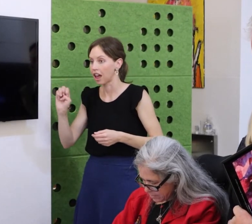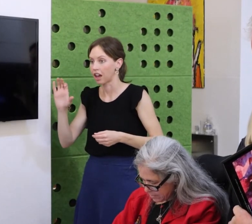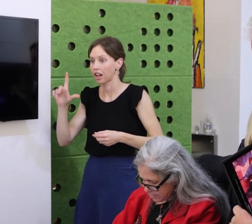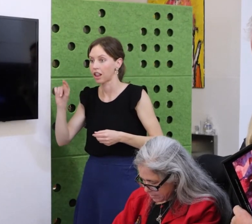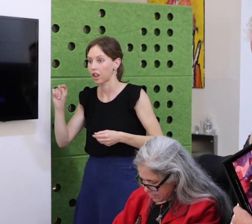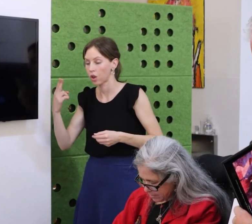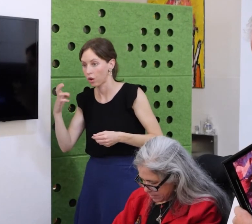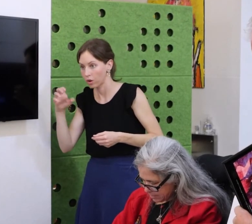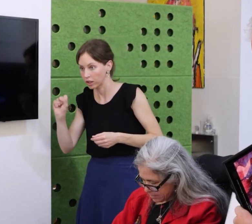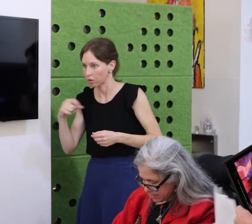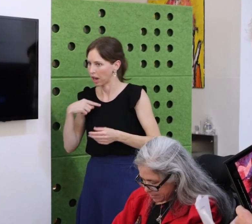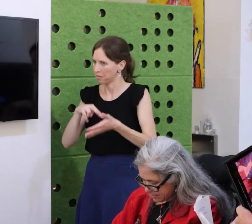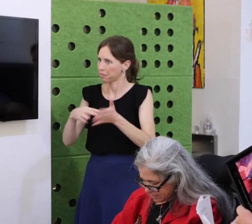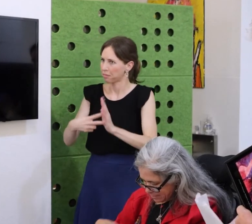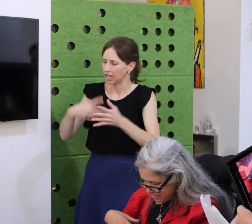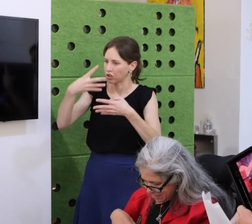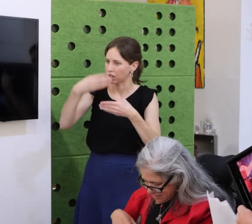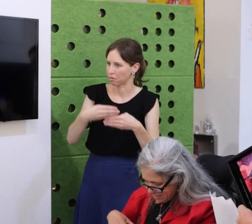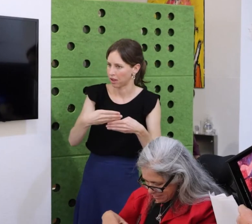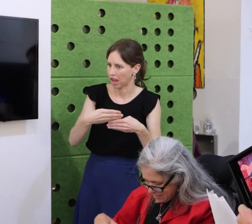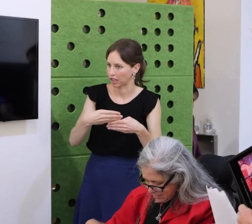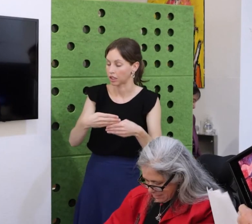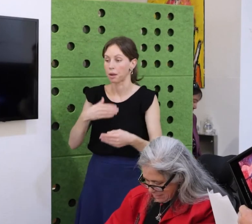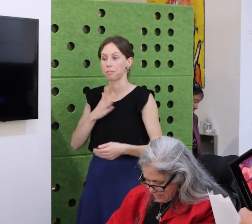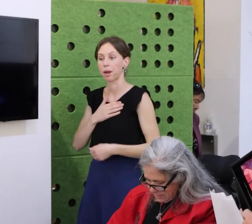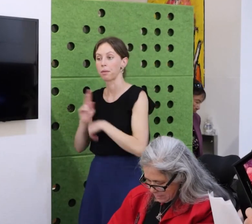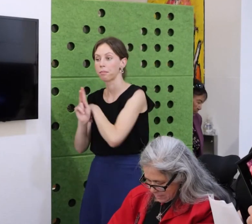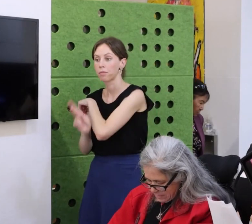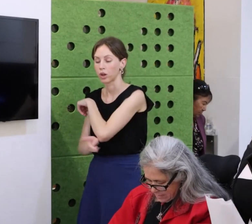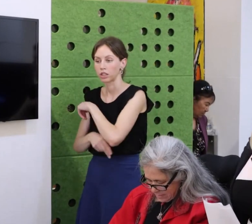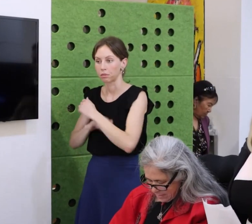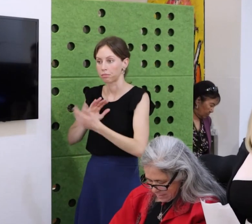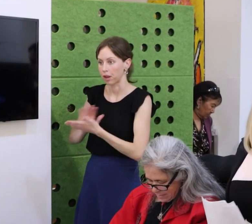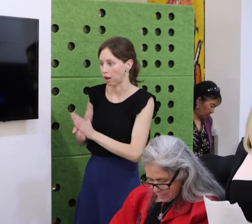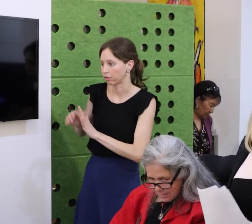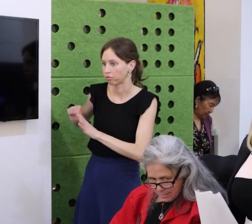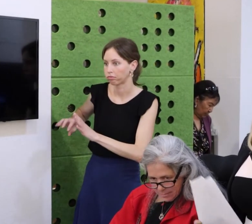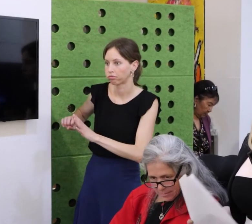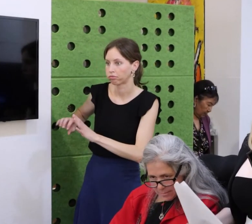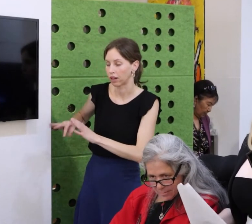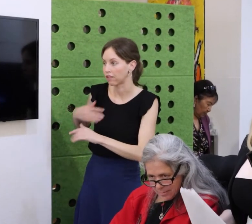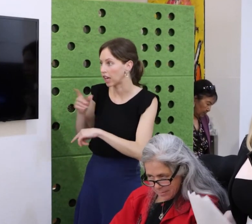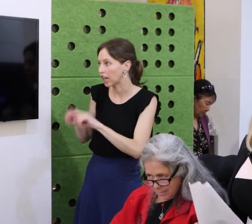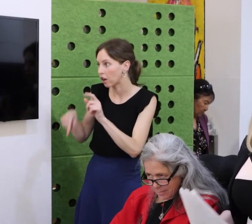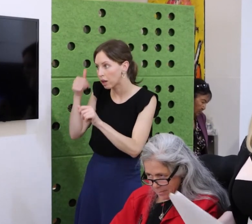I didn’t have the energy to make up an excuse for why I hadn’t